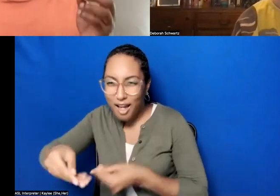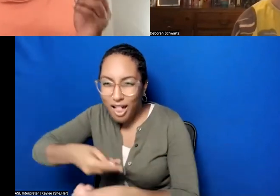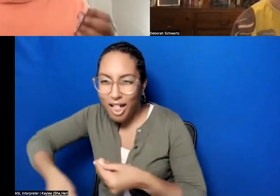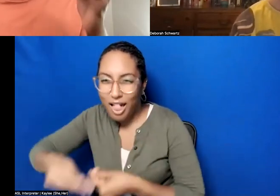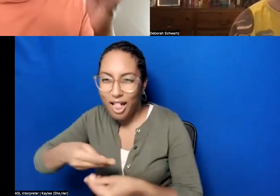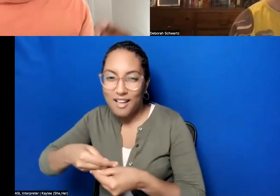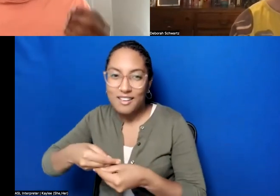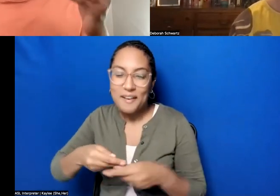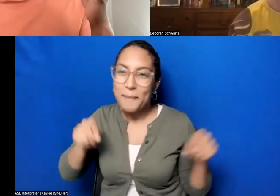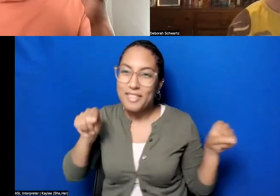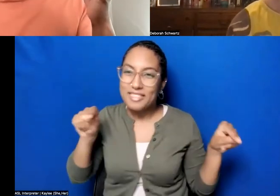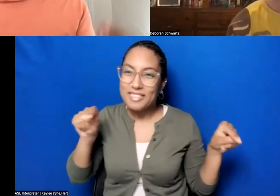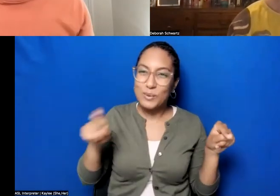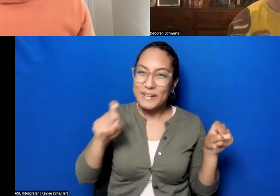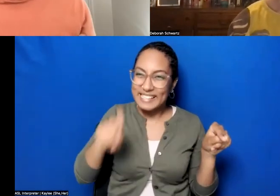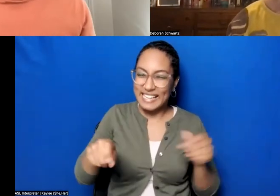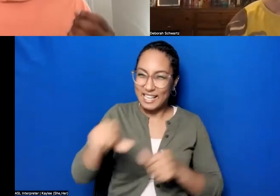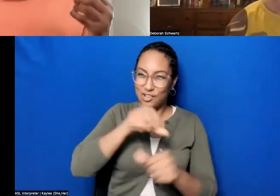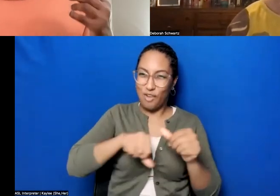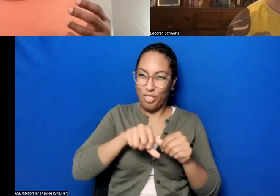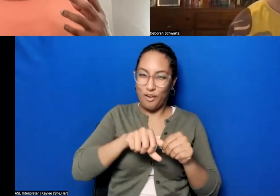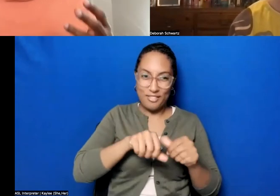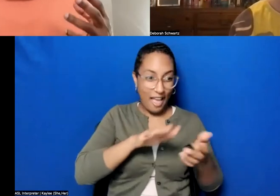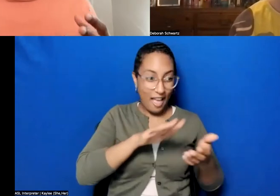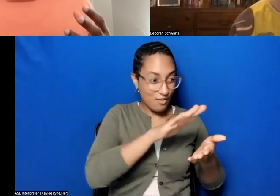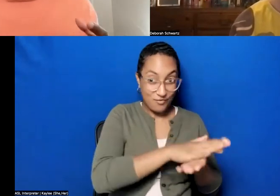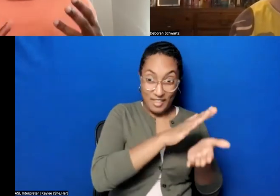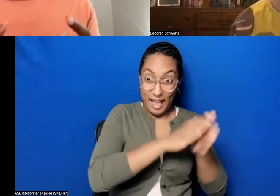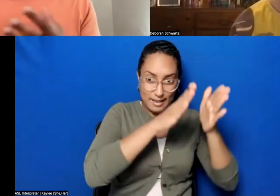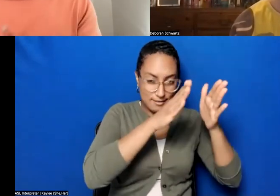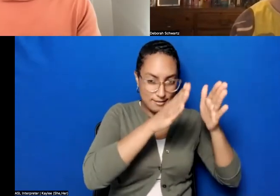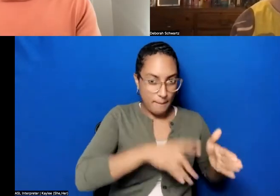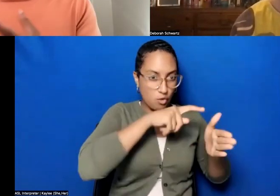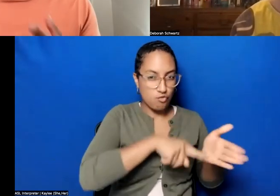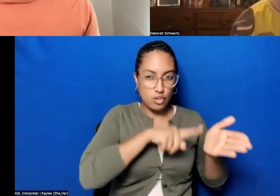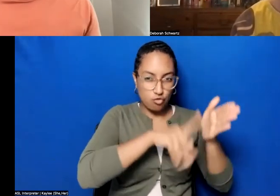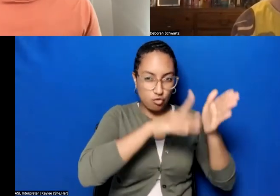that people who are doing this, this research, they need to be able to connect with a broader